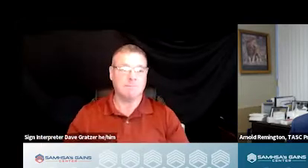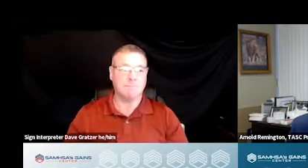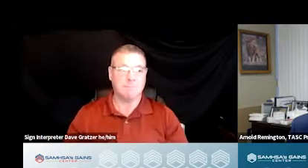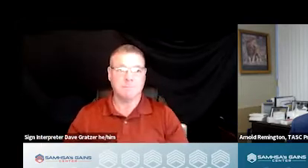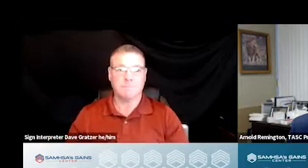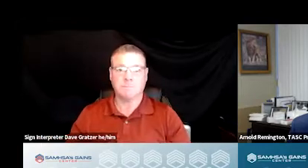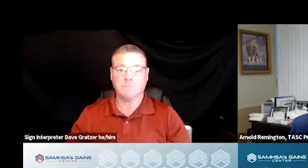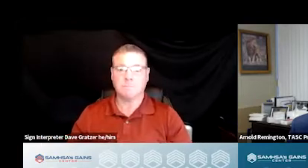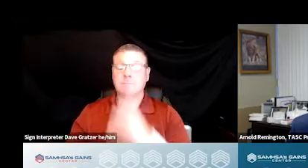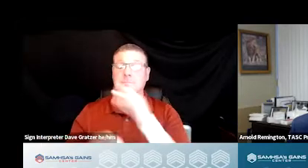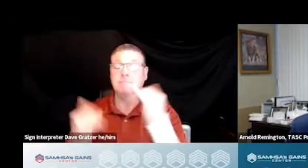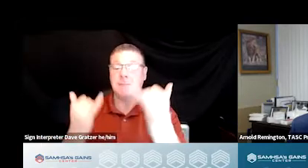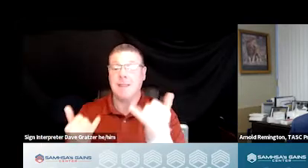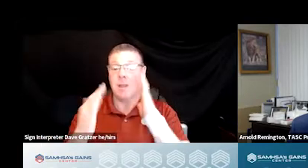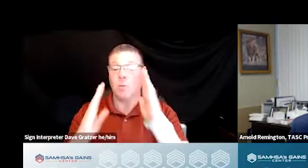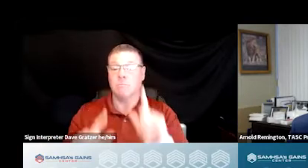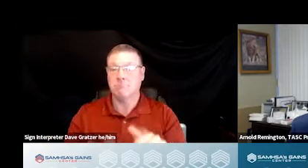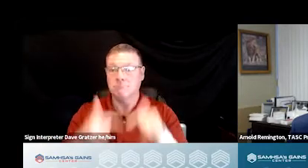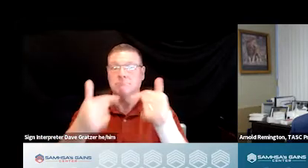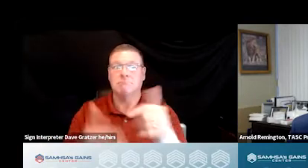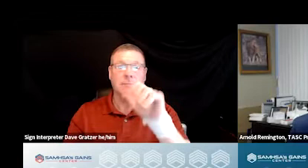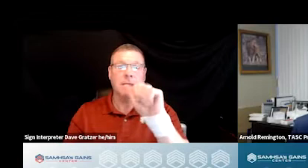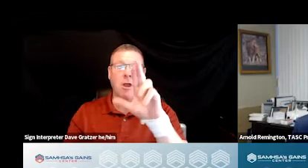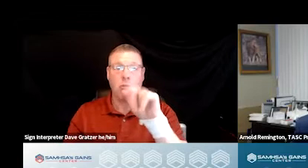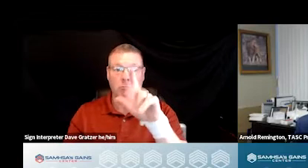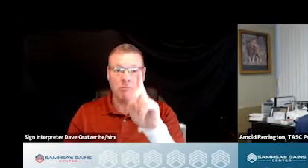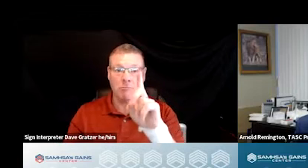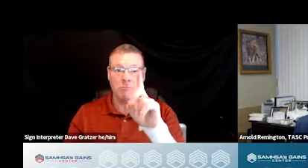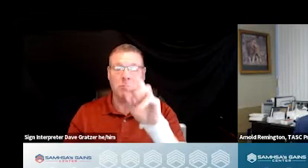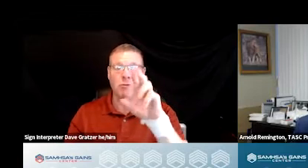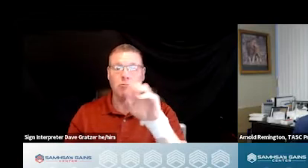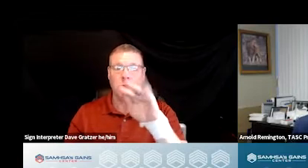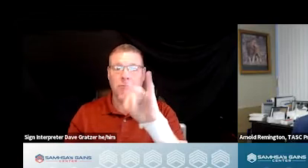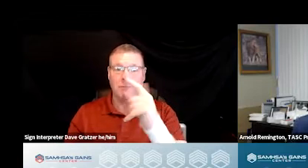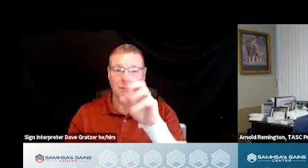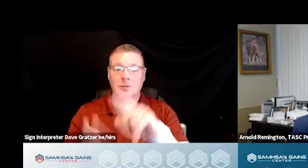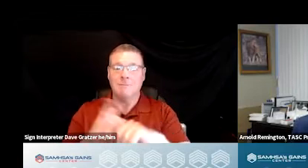And now I will turn it over to Arnold Remington to begin our presentation, Arnold.